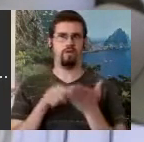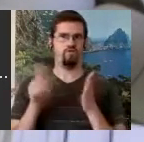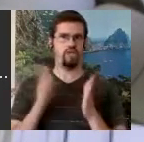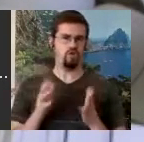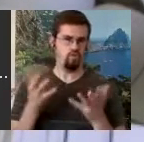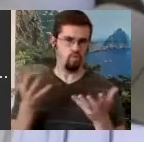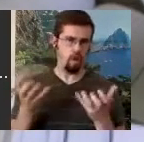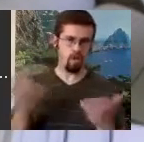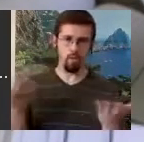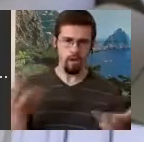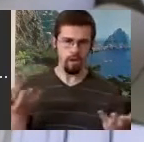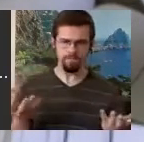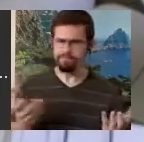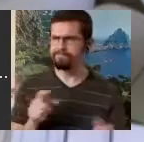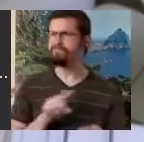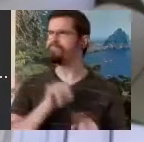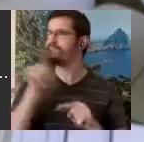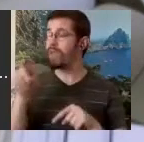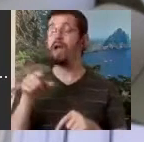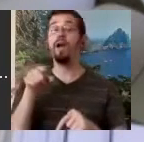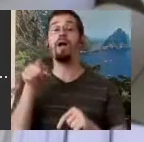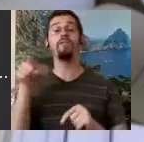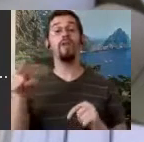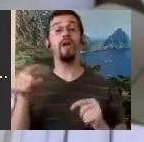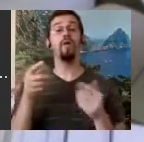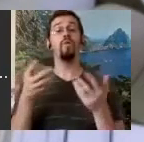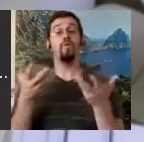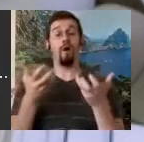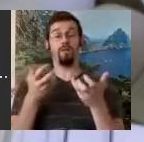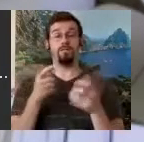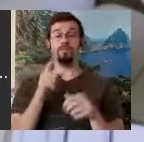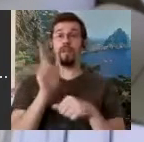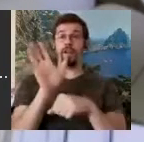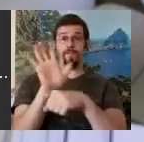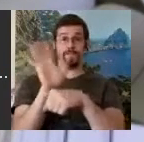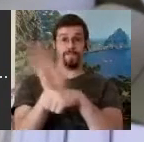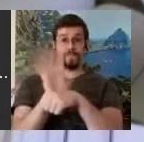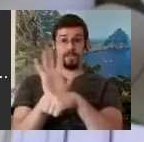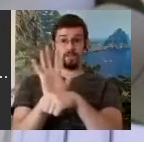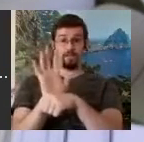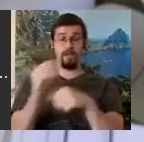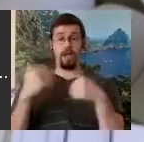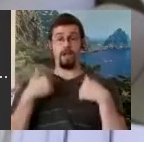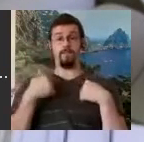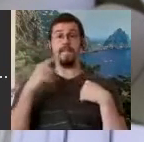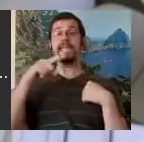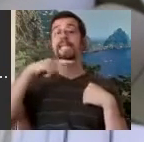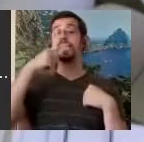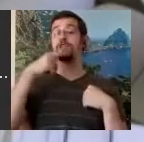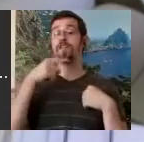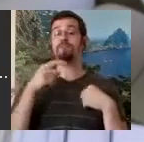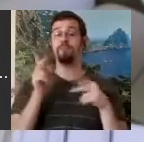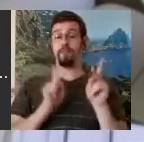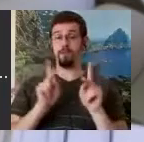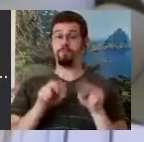interested in writing a video of hearing people sitting on a couch moving and